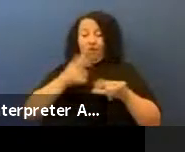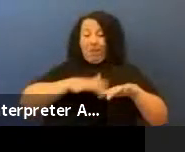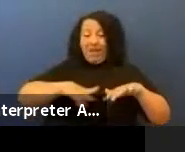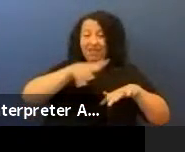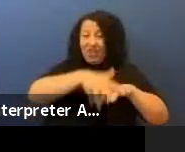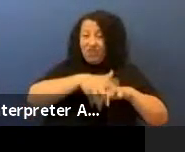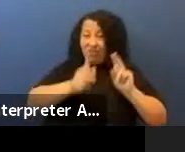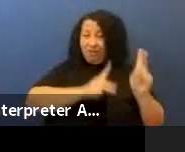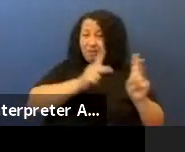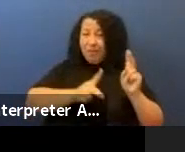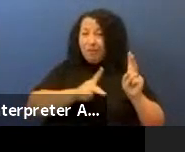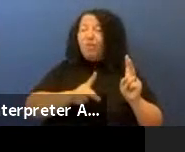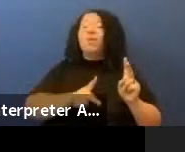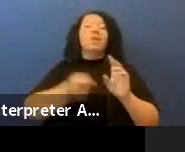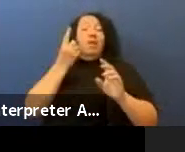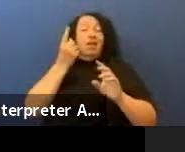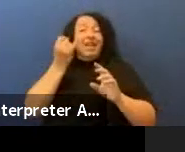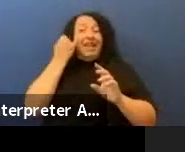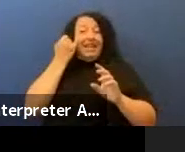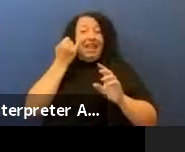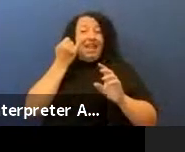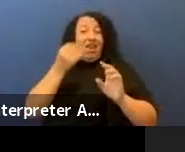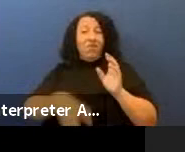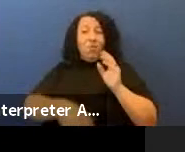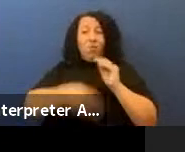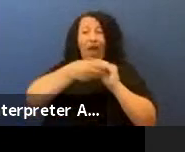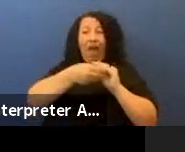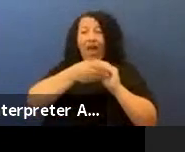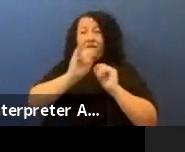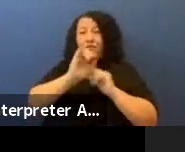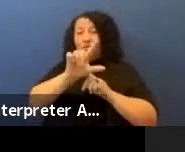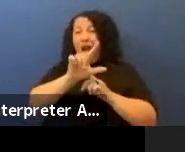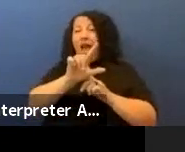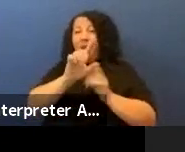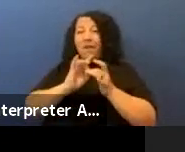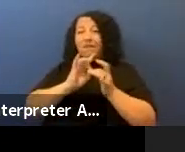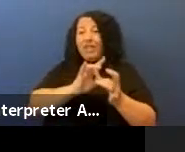a tribal affiliation to your name, you are answerable to that tribe.